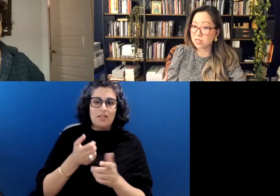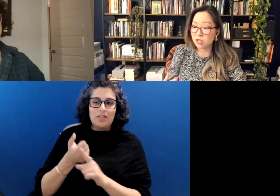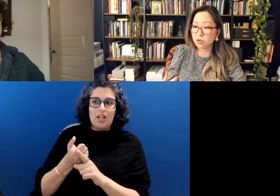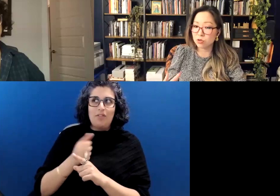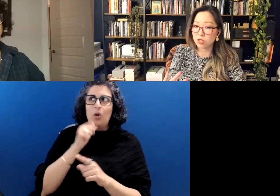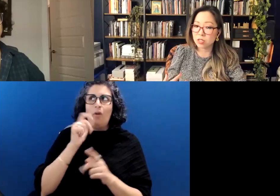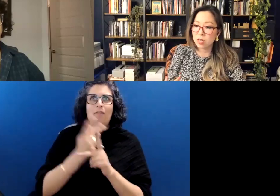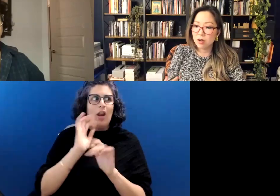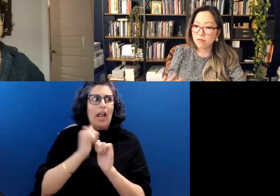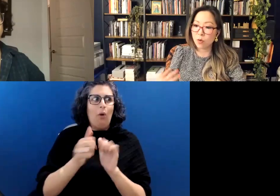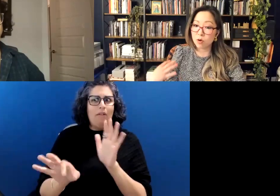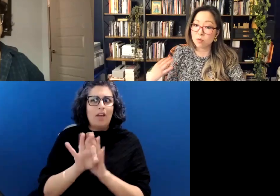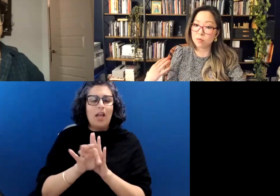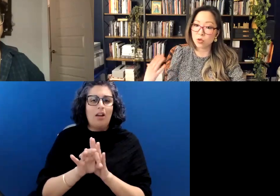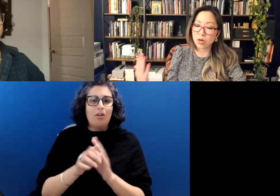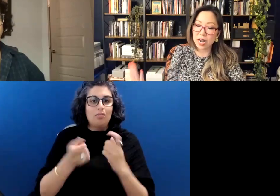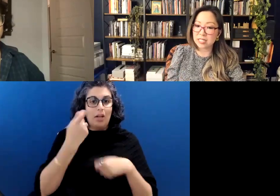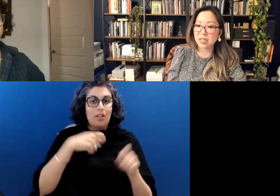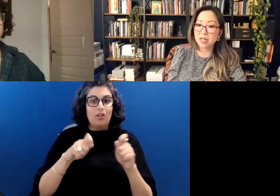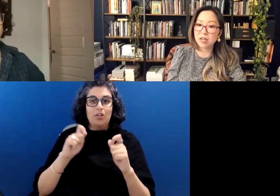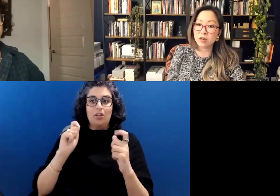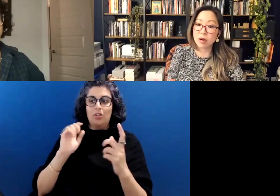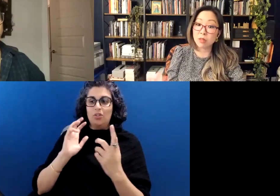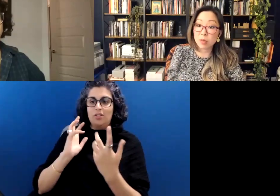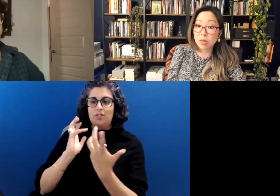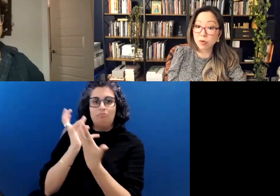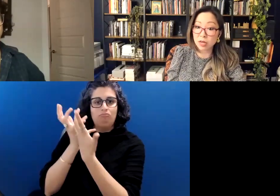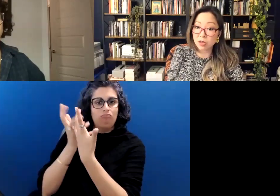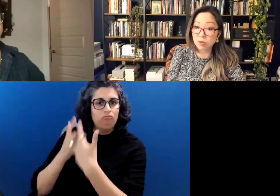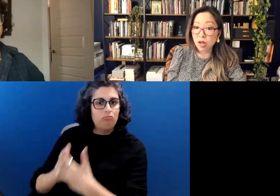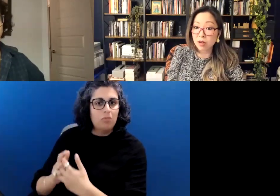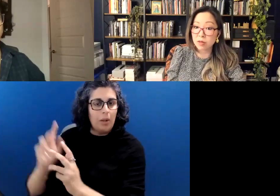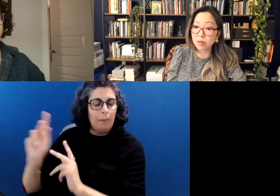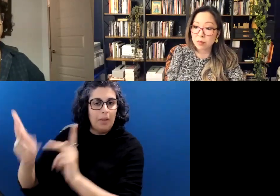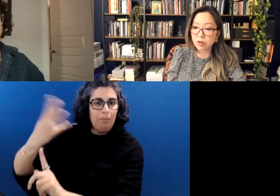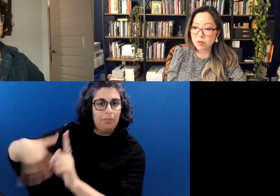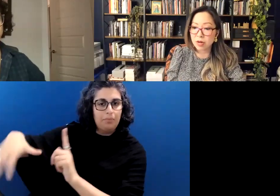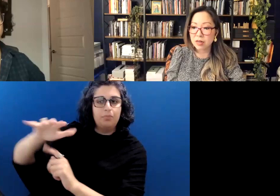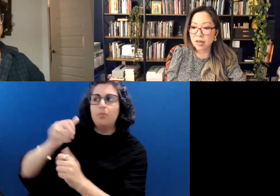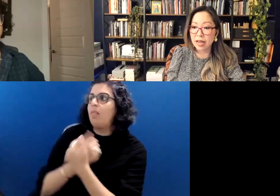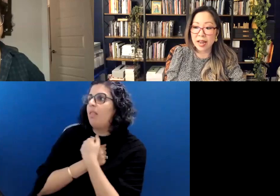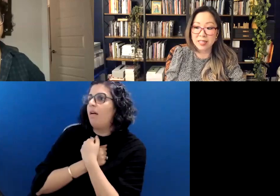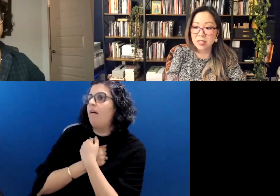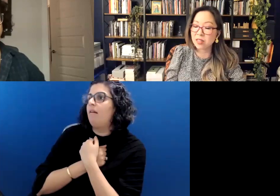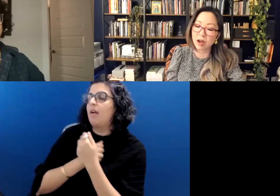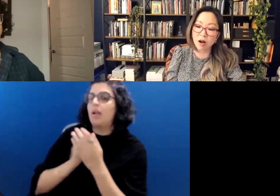Instead, you just form your identity around the people that you love and the people you're around.